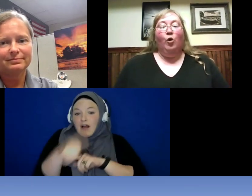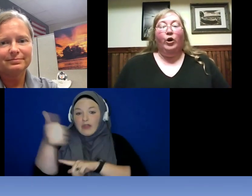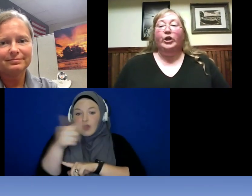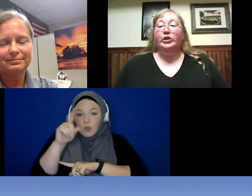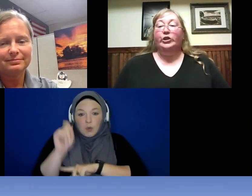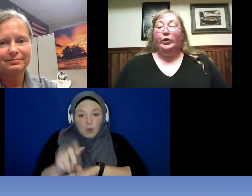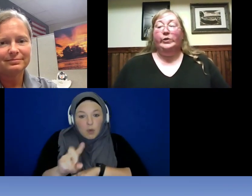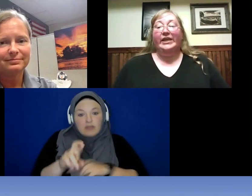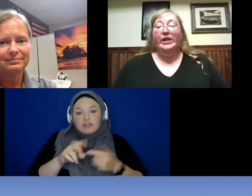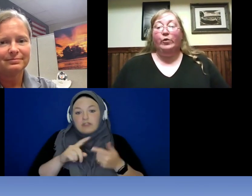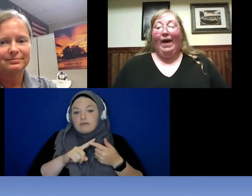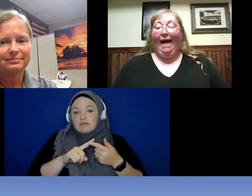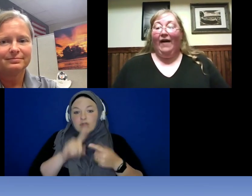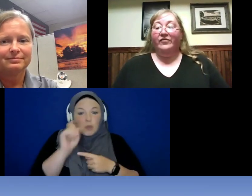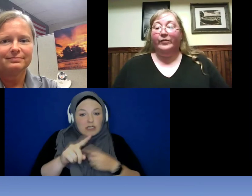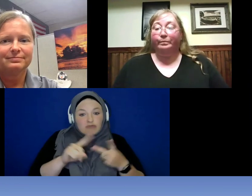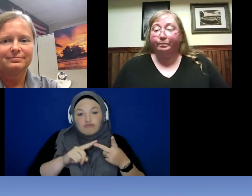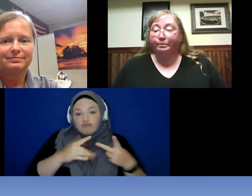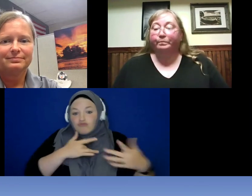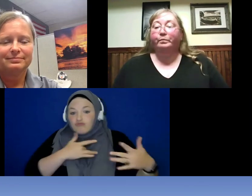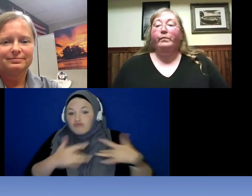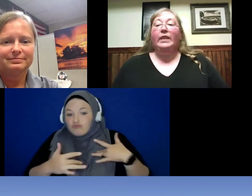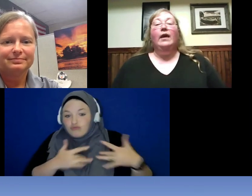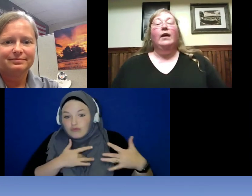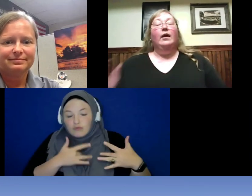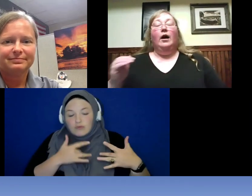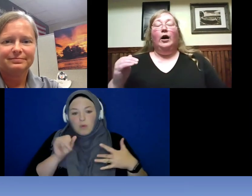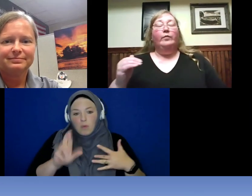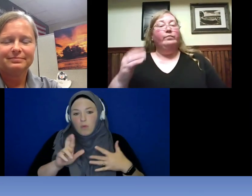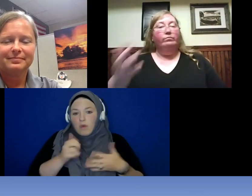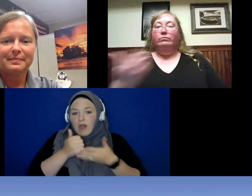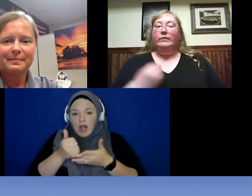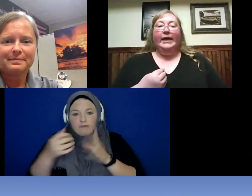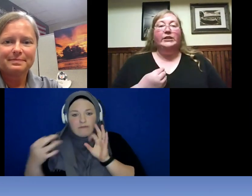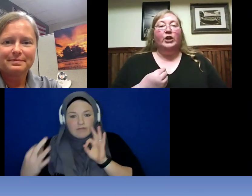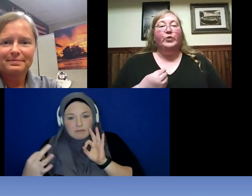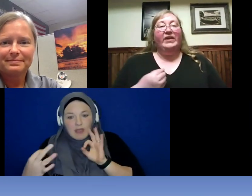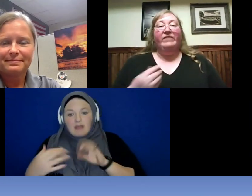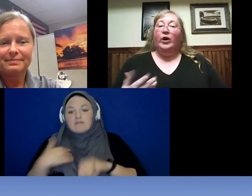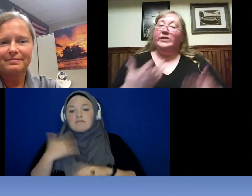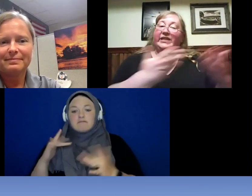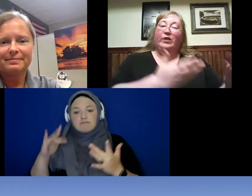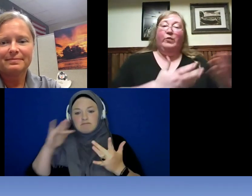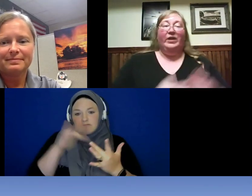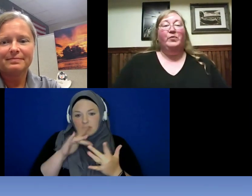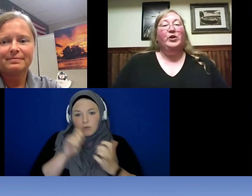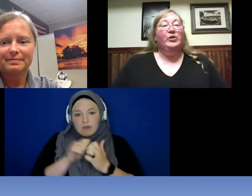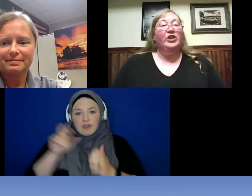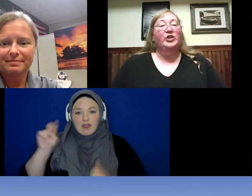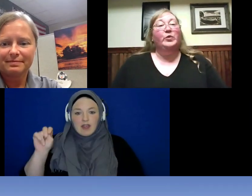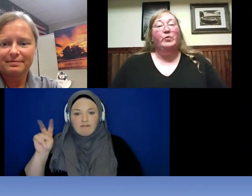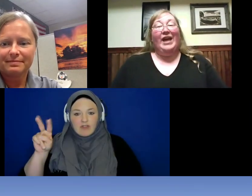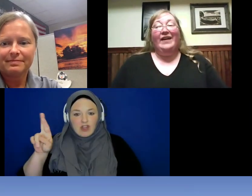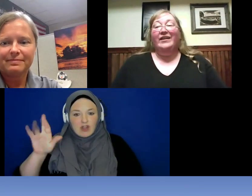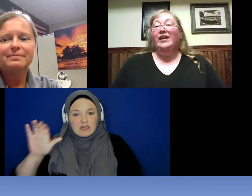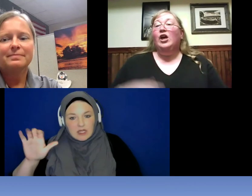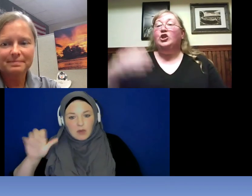or concerns that you have, get in touch with NVRC, we can put you in touch with Reanna. She